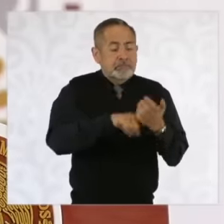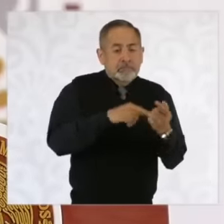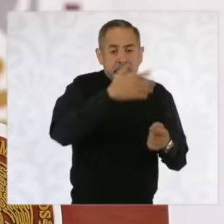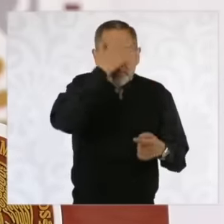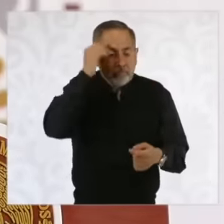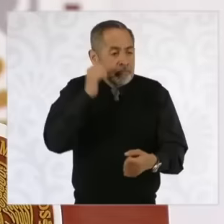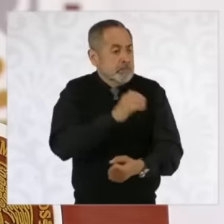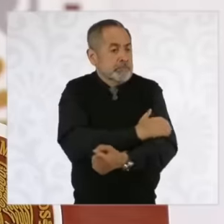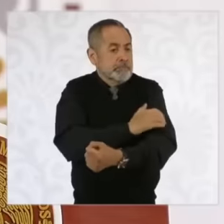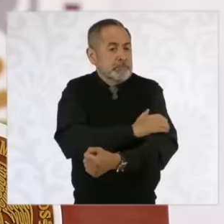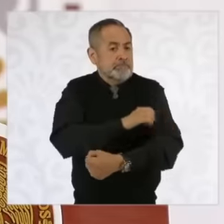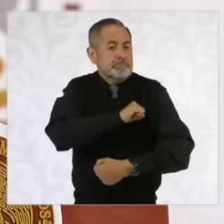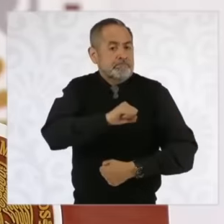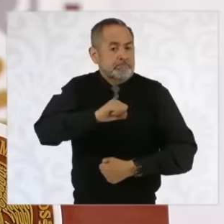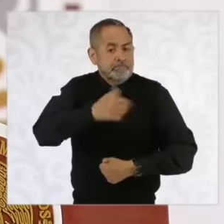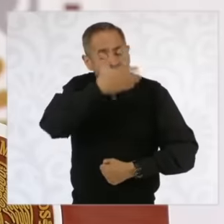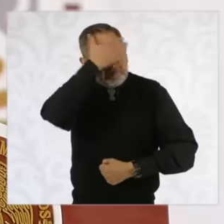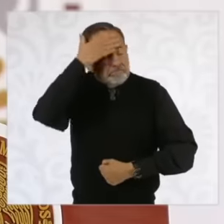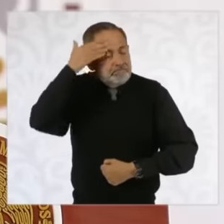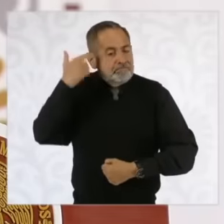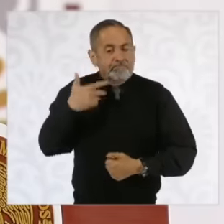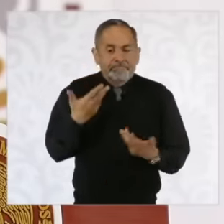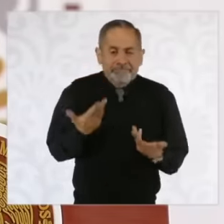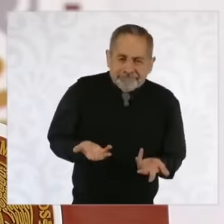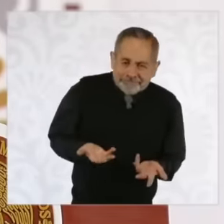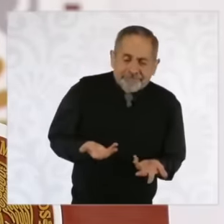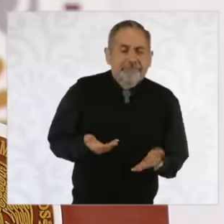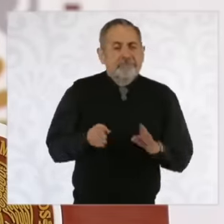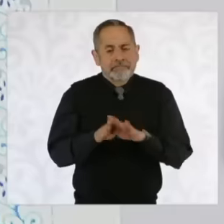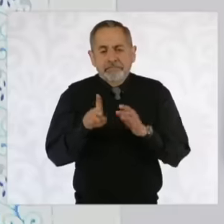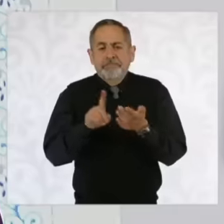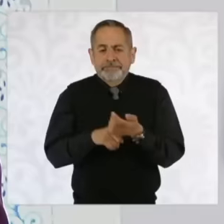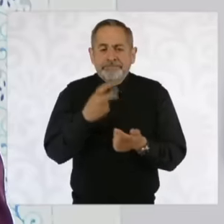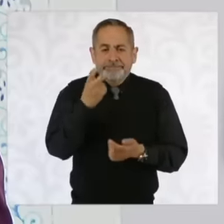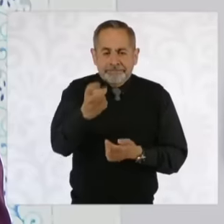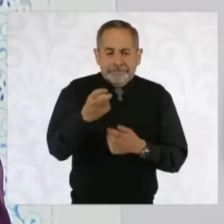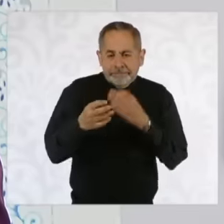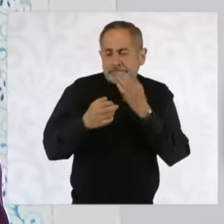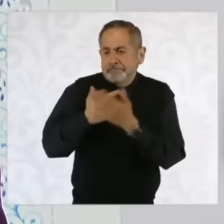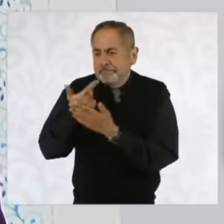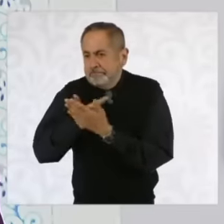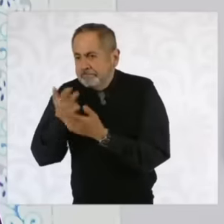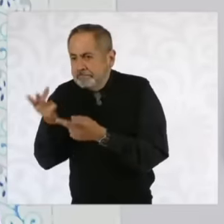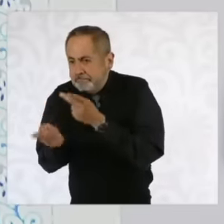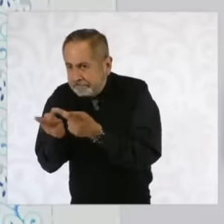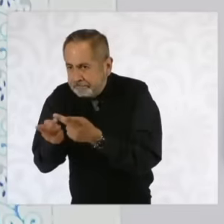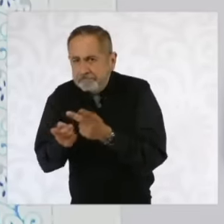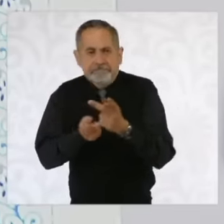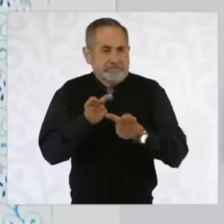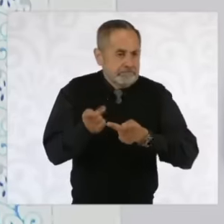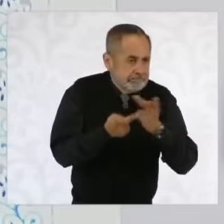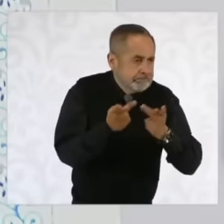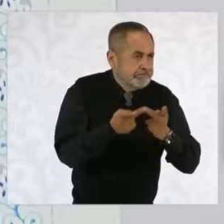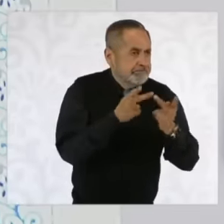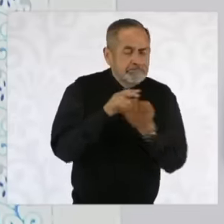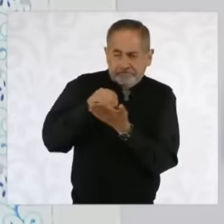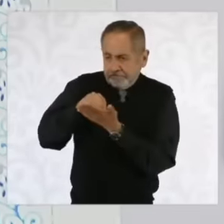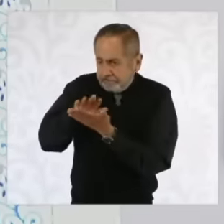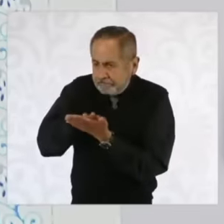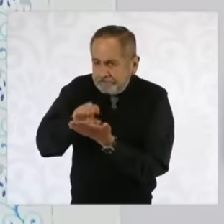a discharge. So when doing the questionnaire, there will already be prior information so that